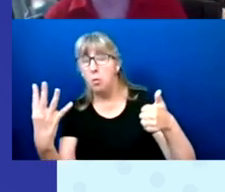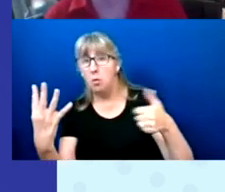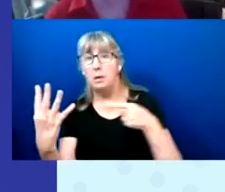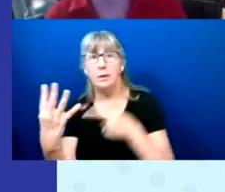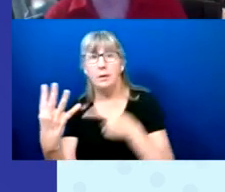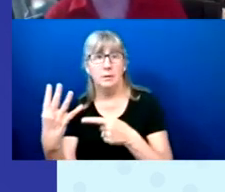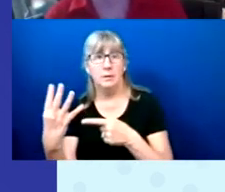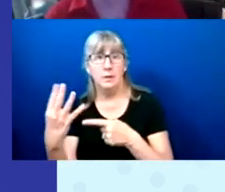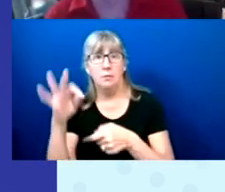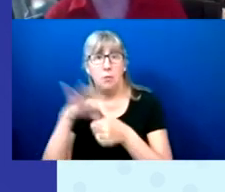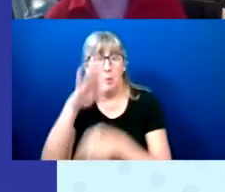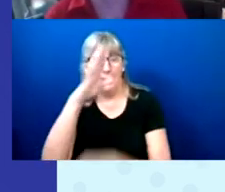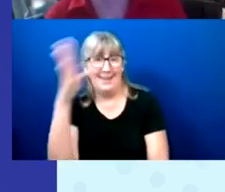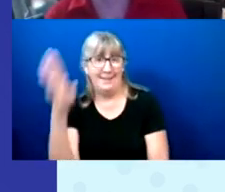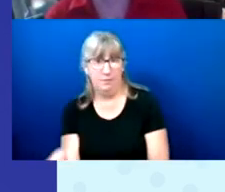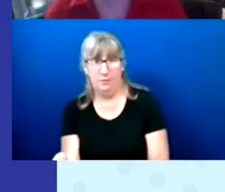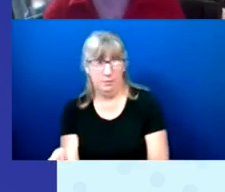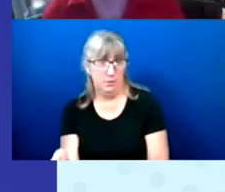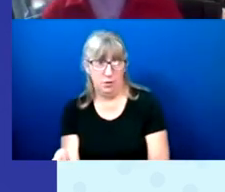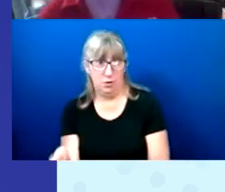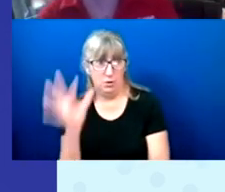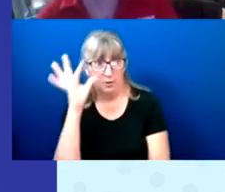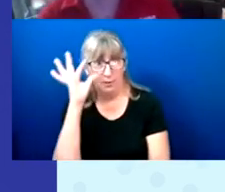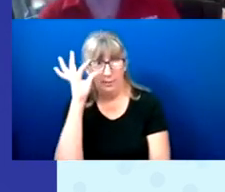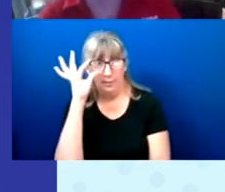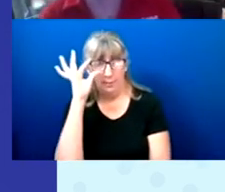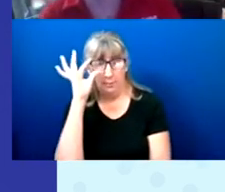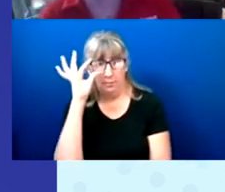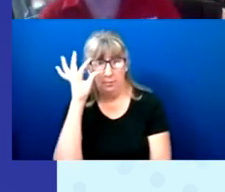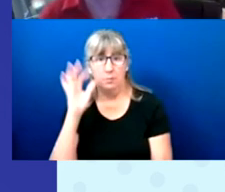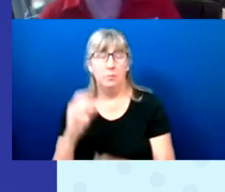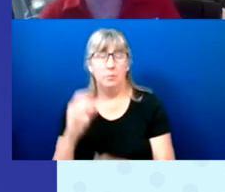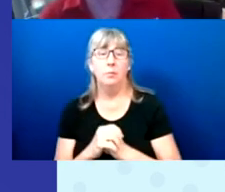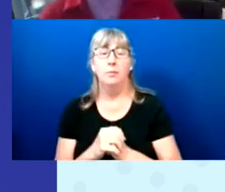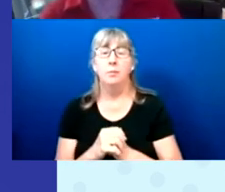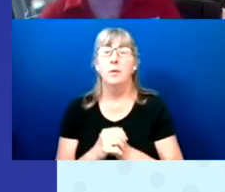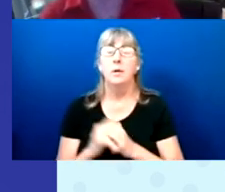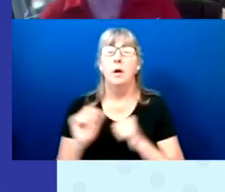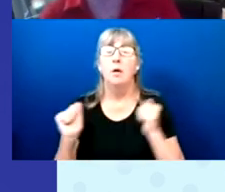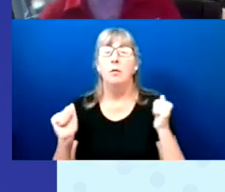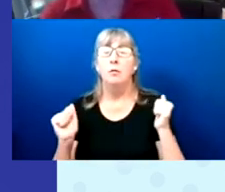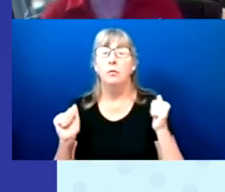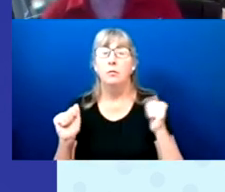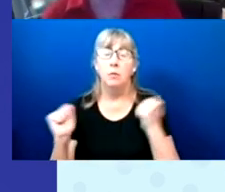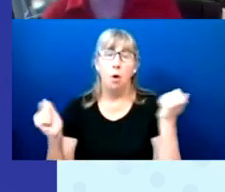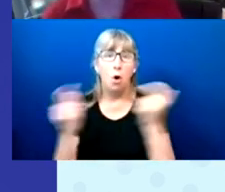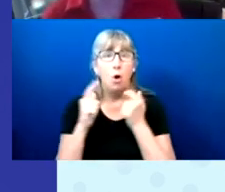Well, we looked at all of the surveys that were completed.